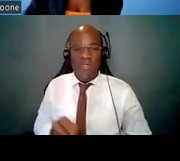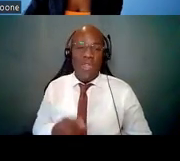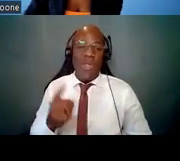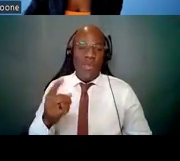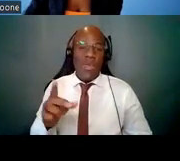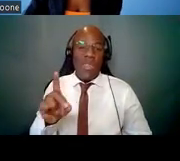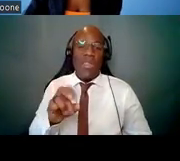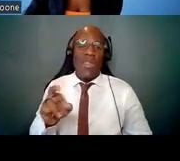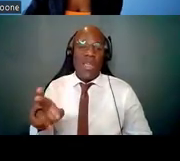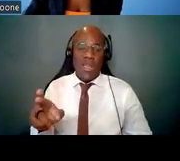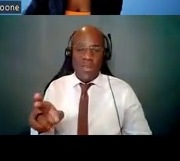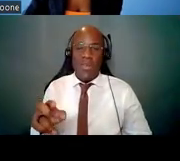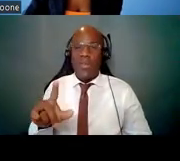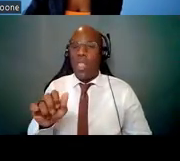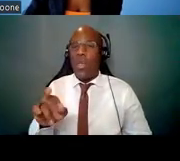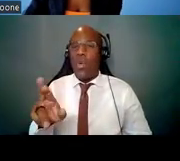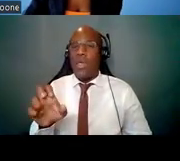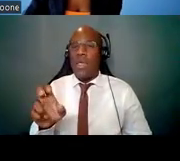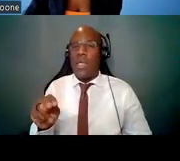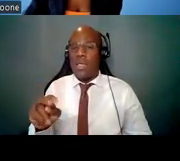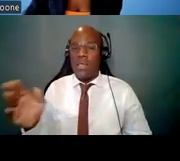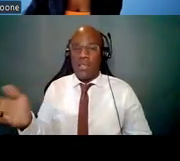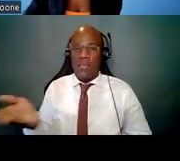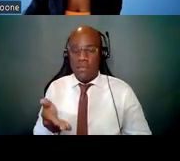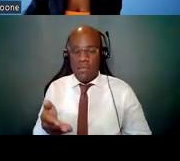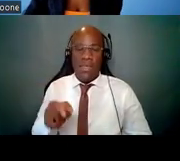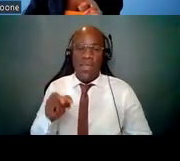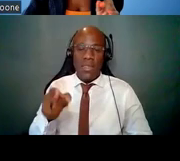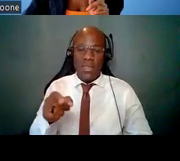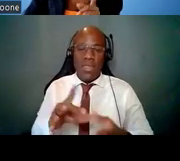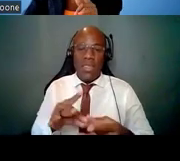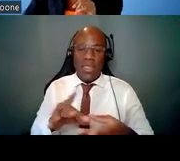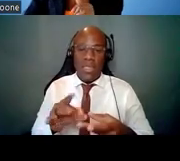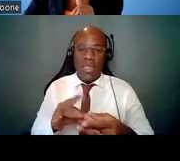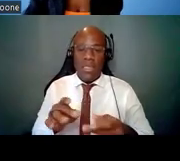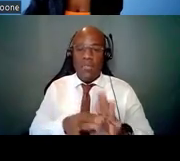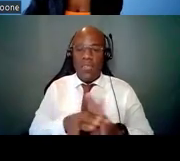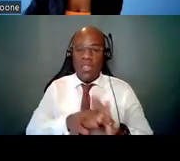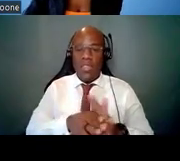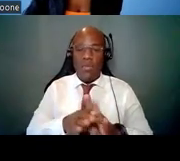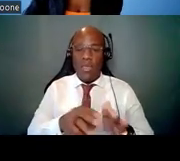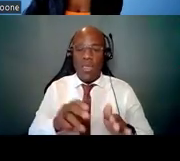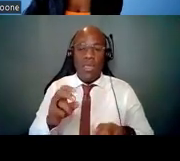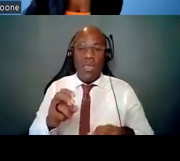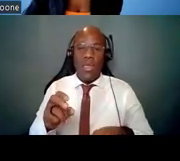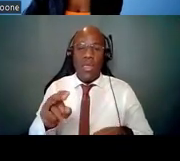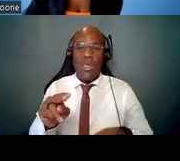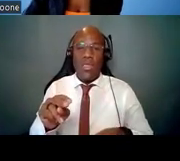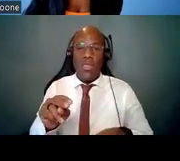As the tagline says on the Building the Nerve podcast, we know that navigating your career can be daunting,